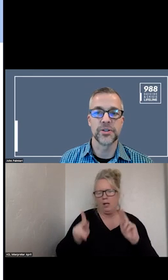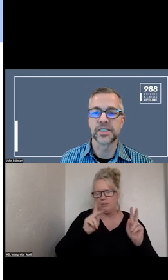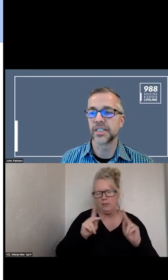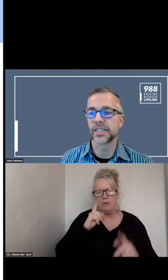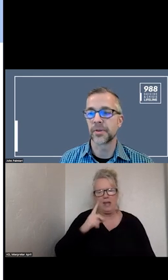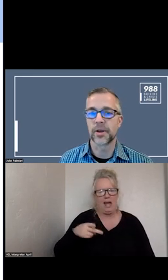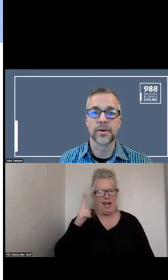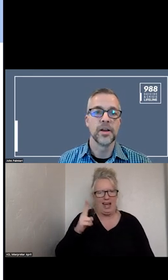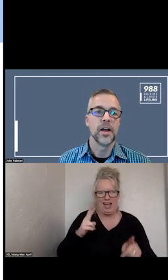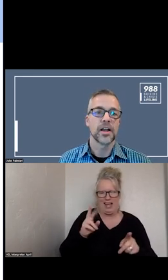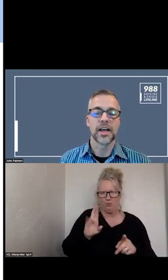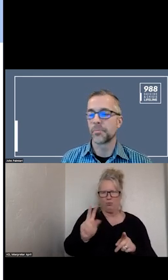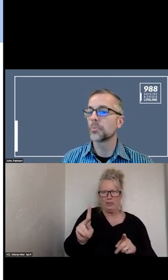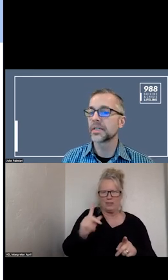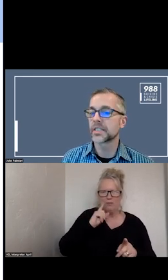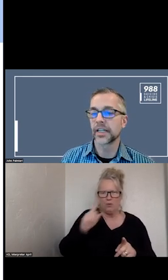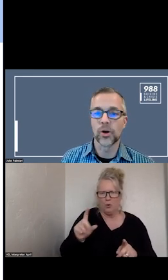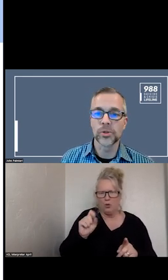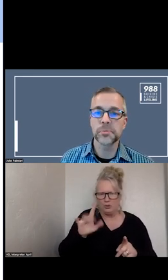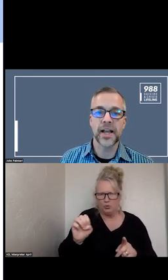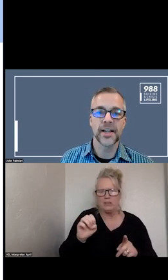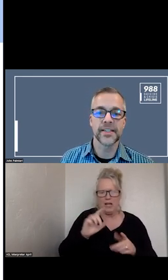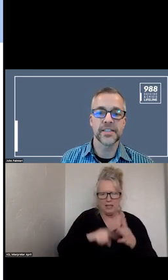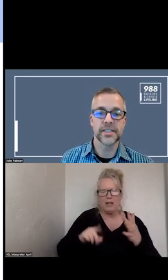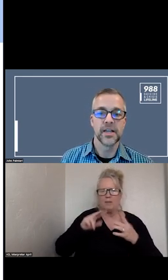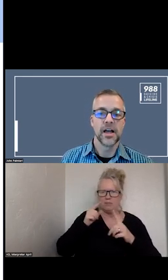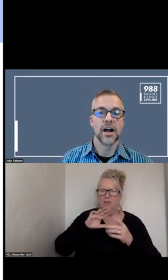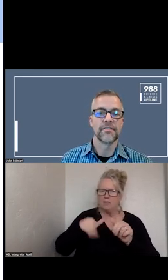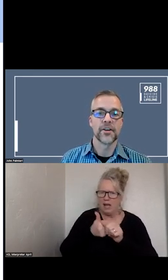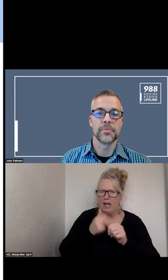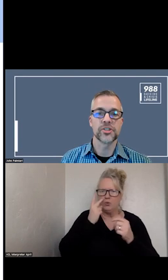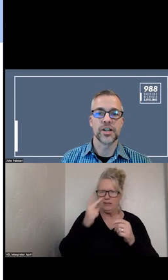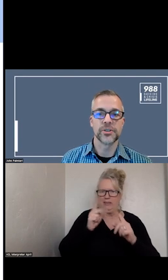YOU CAN SEE THE PURPOSE AND GOALS BEHIND THIS VERY MUCH TO